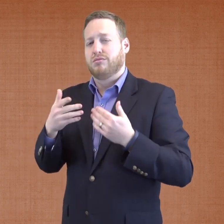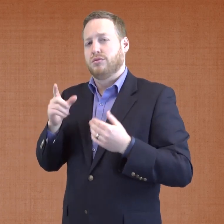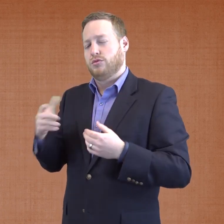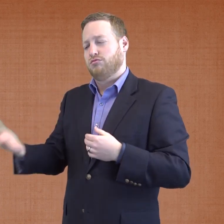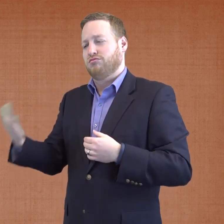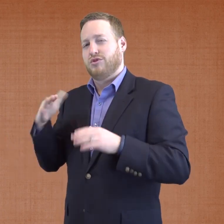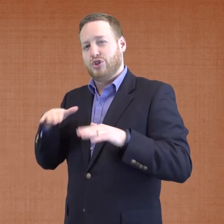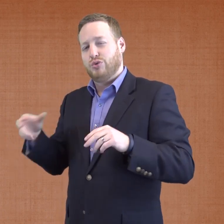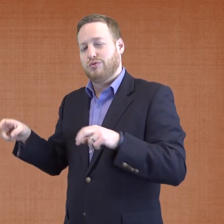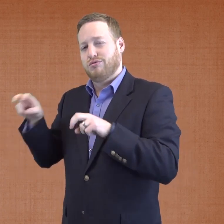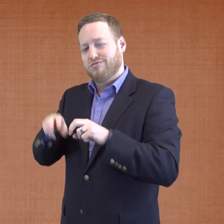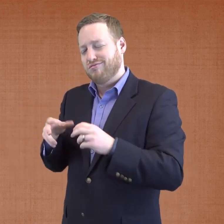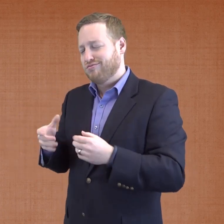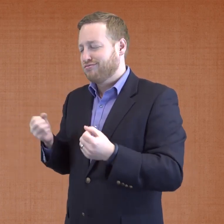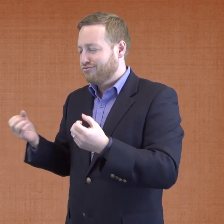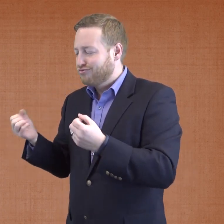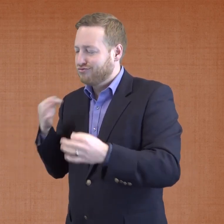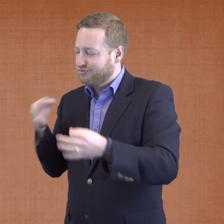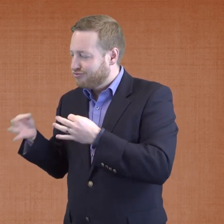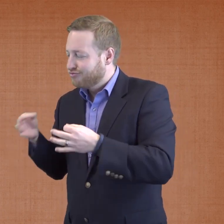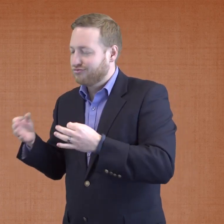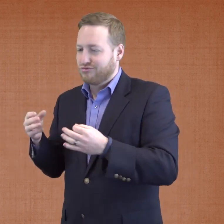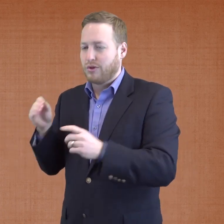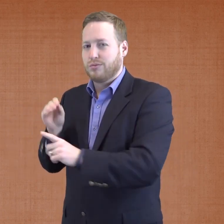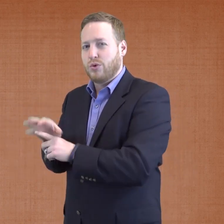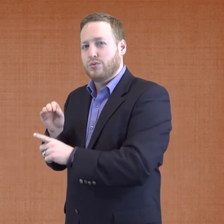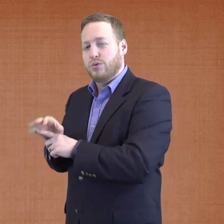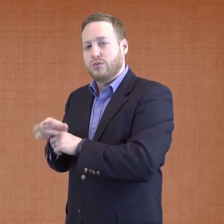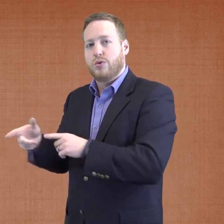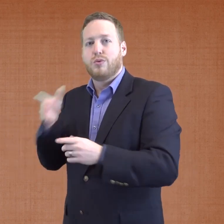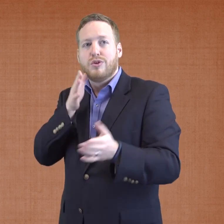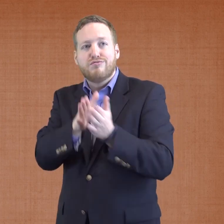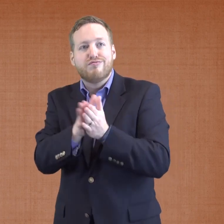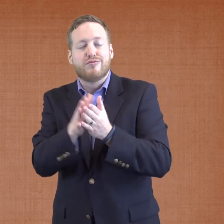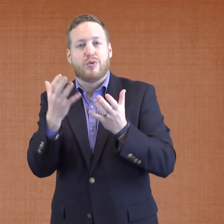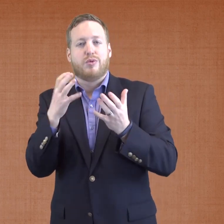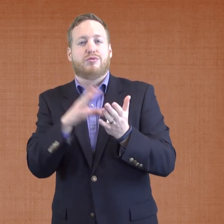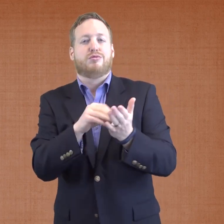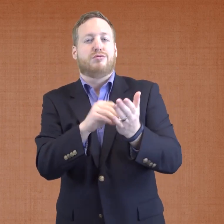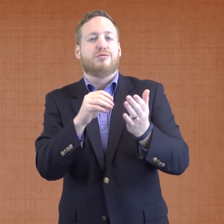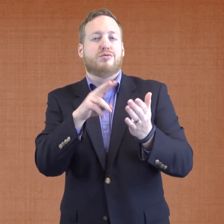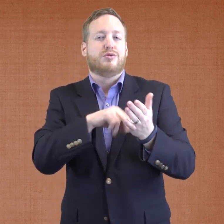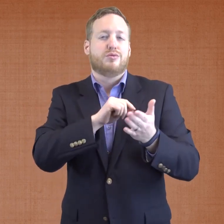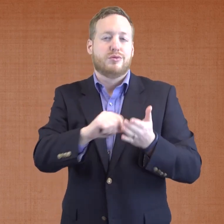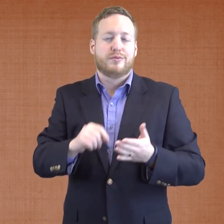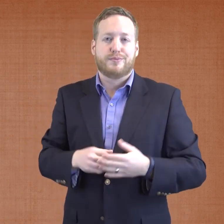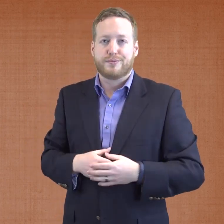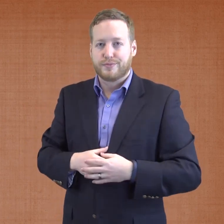can instill desire in their children to become literate.